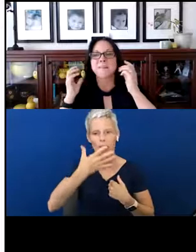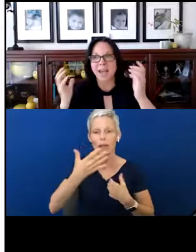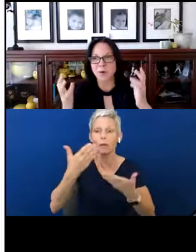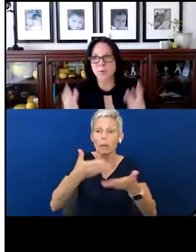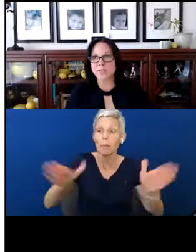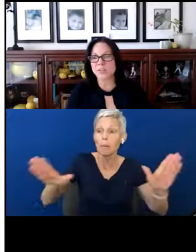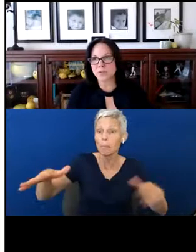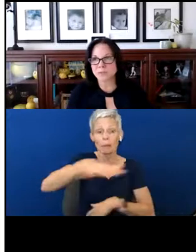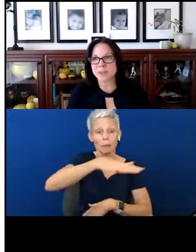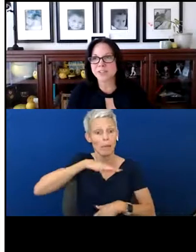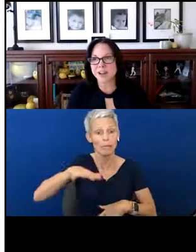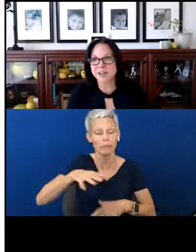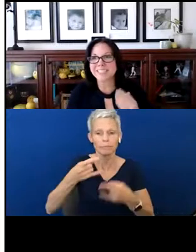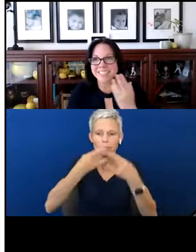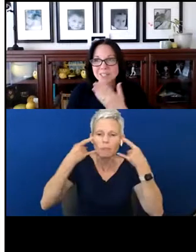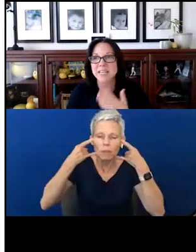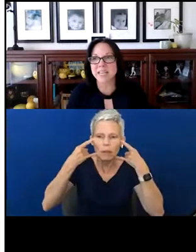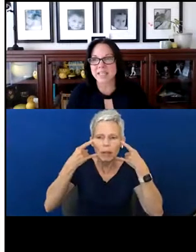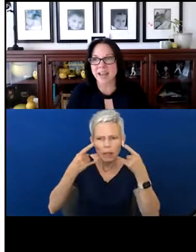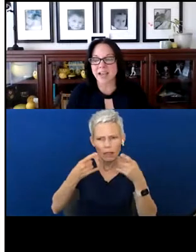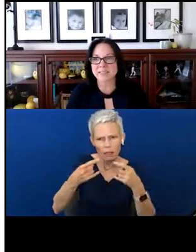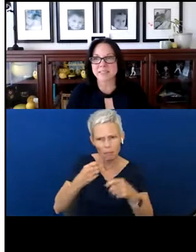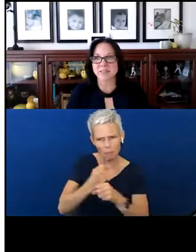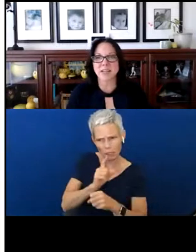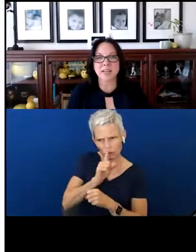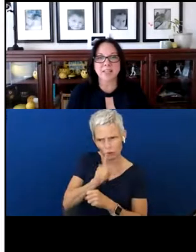how are we ensuring that our child is still getting that access if they need that?